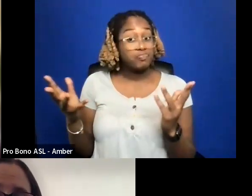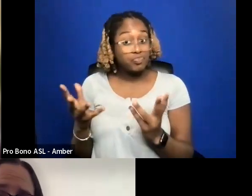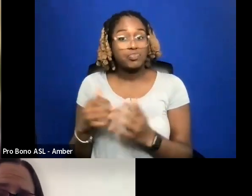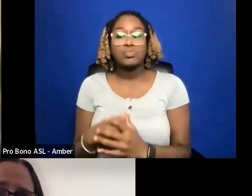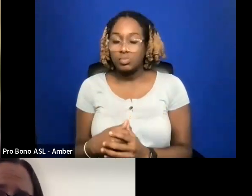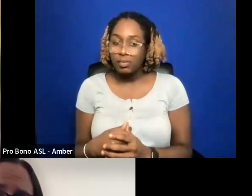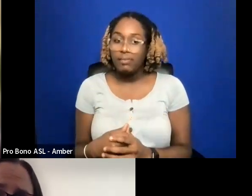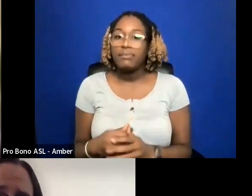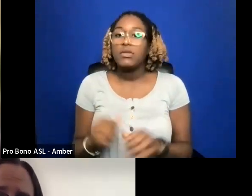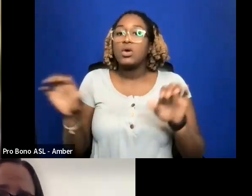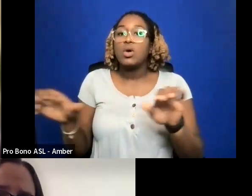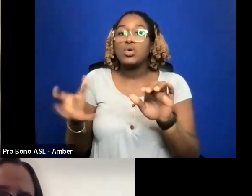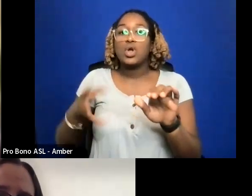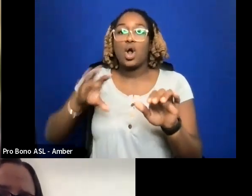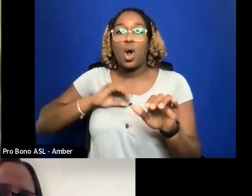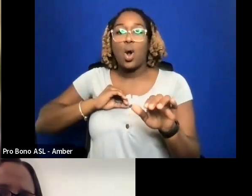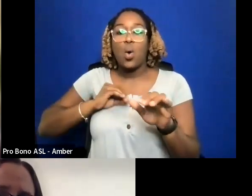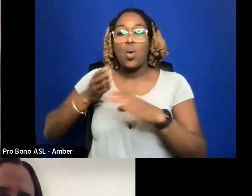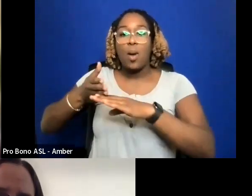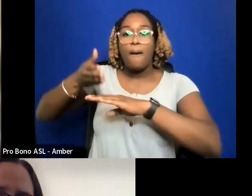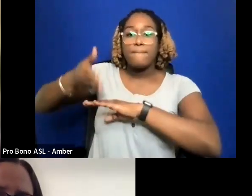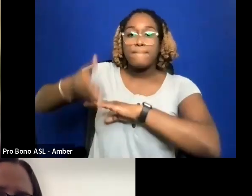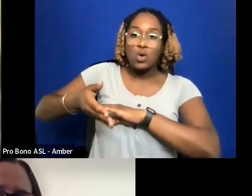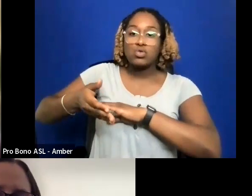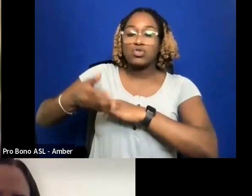DELIVERABLES WHICH WE'LL BE TALKING ABOUT IN A MINUTE.